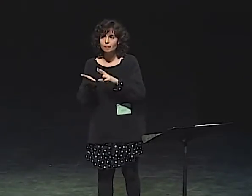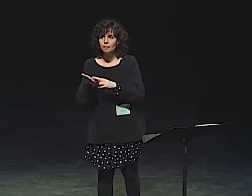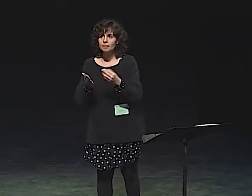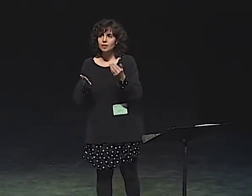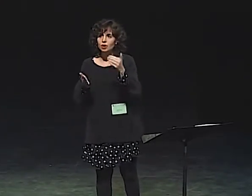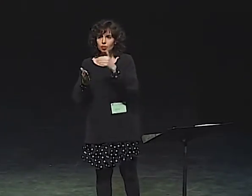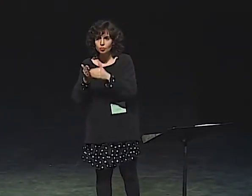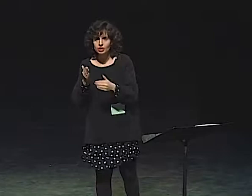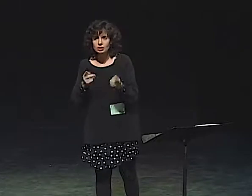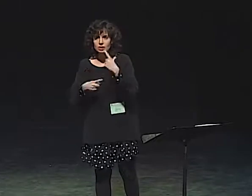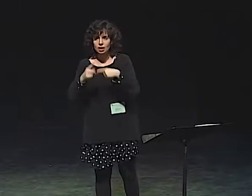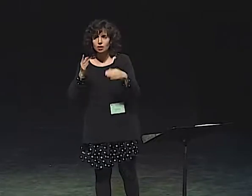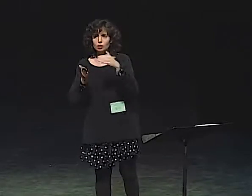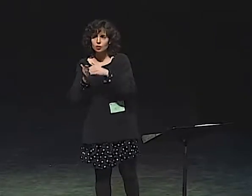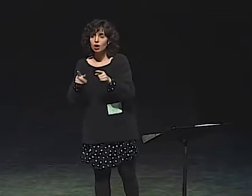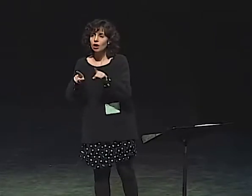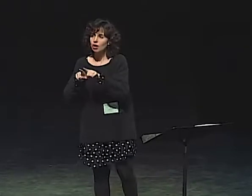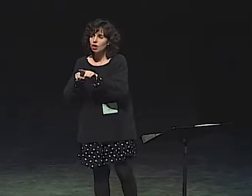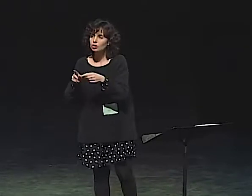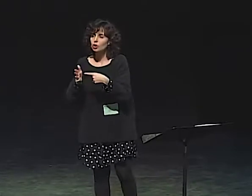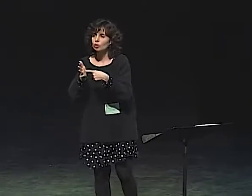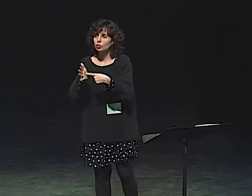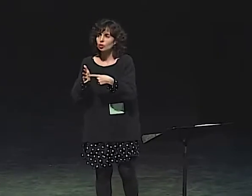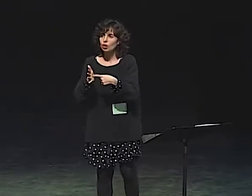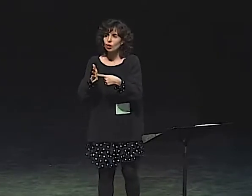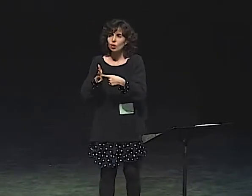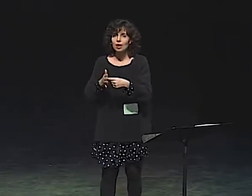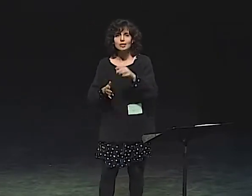RATHER THAN SEVERAL TIMES AS SHE DOES AS THE LITTLE CHILD.